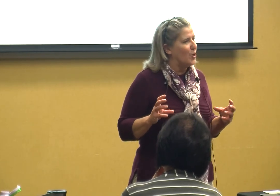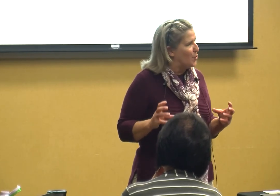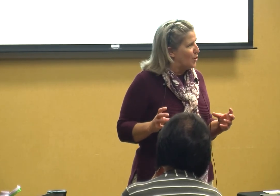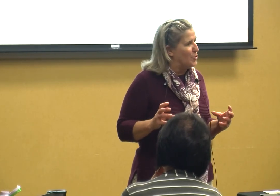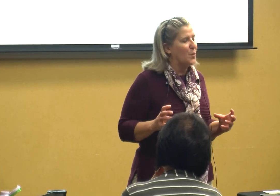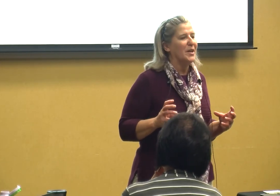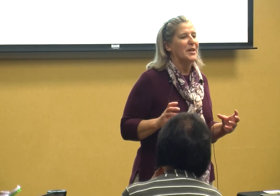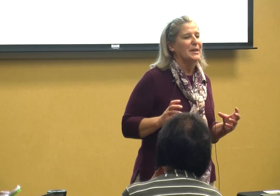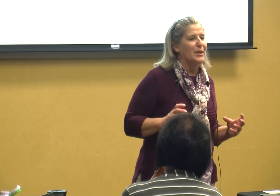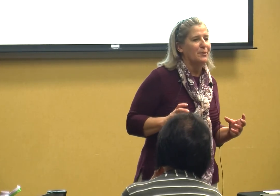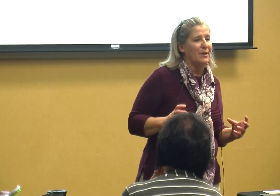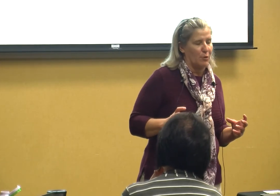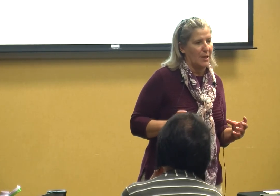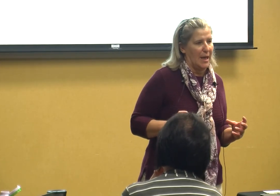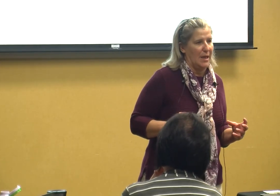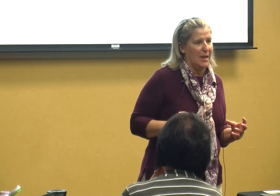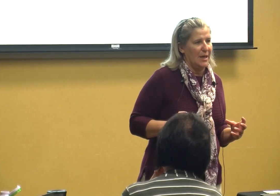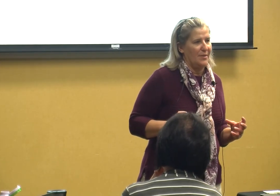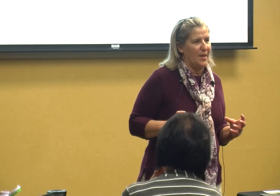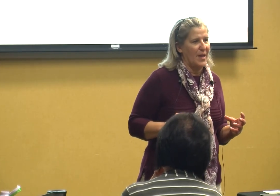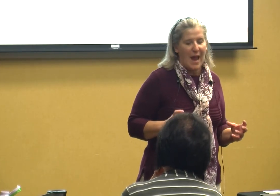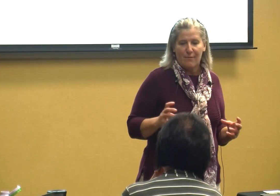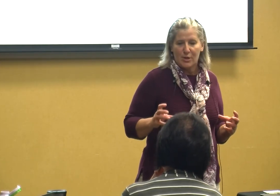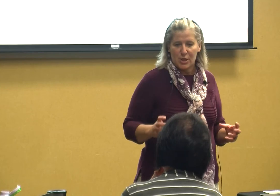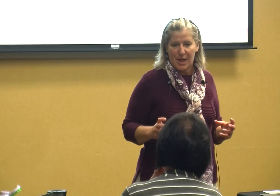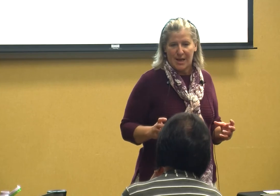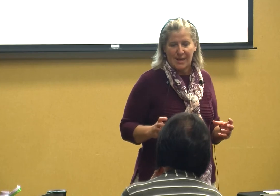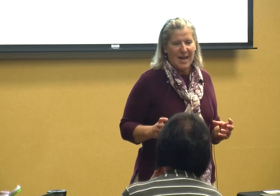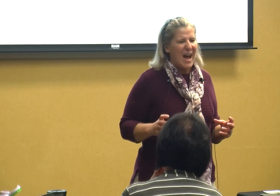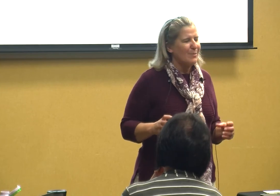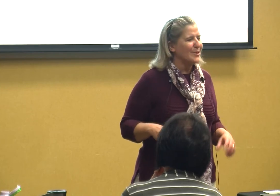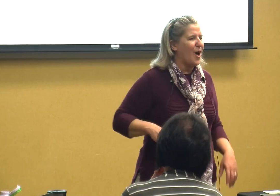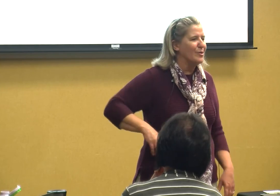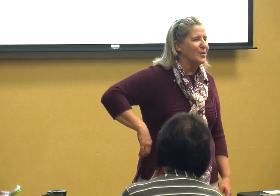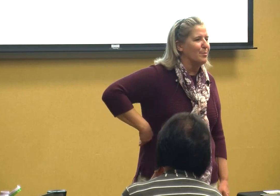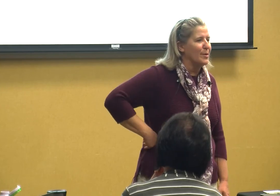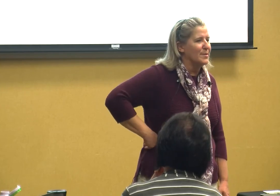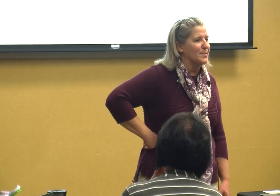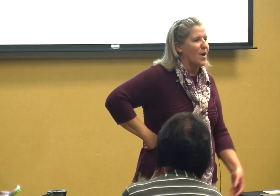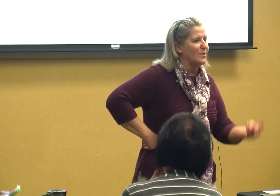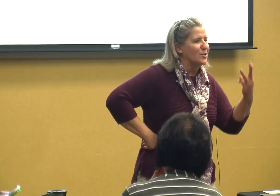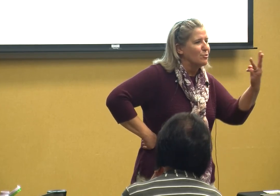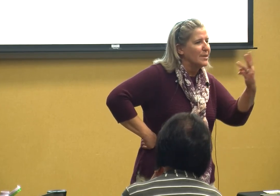you do it a little differently than the average kid I was called to the principal's office three